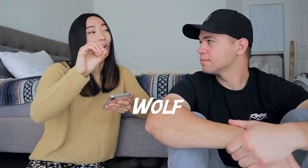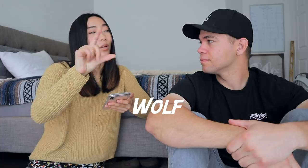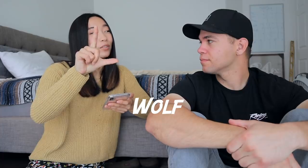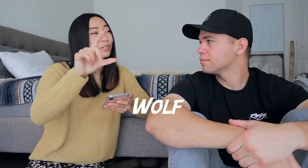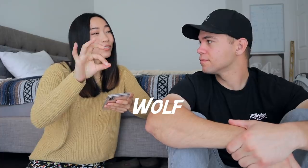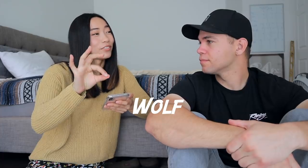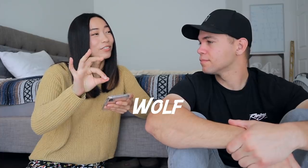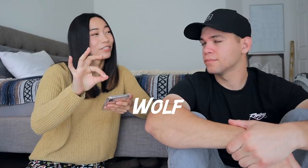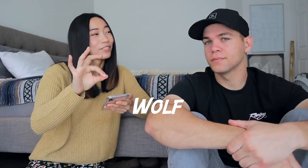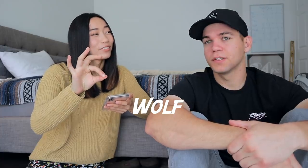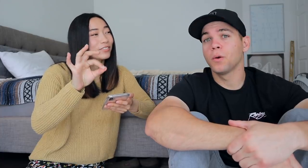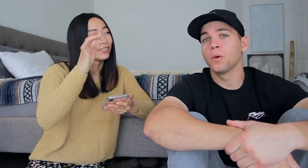W-O-L-F